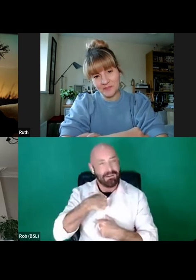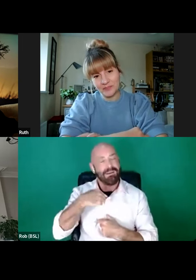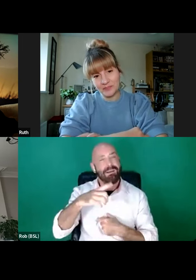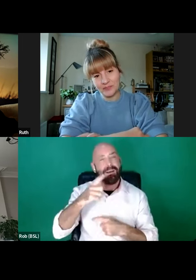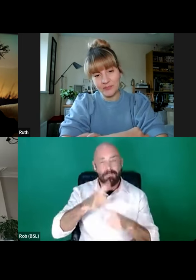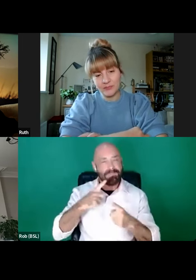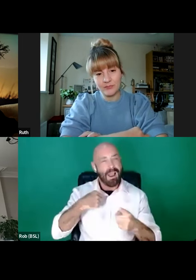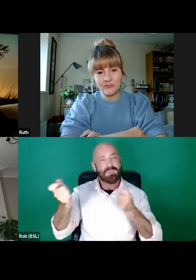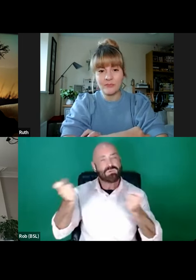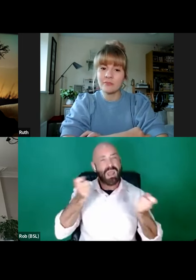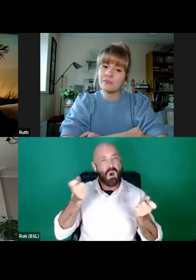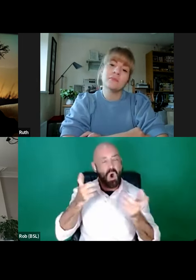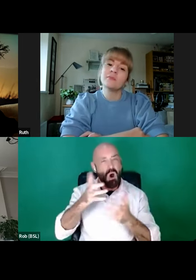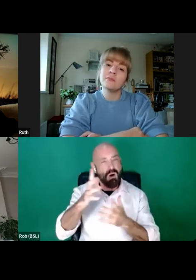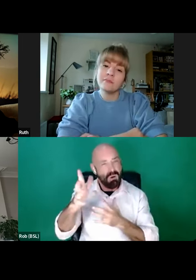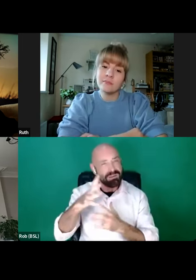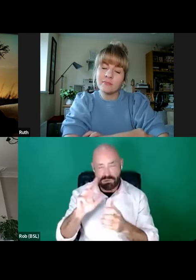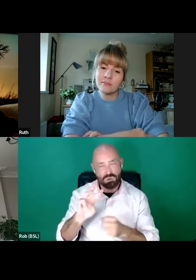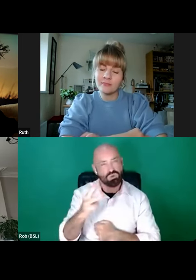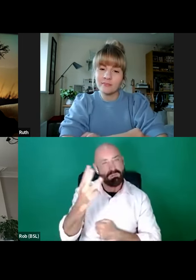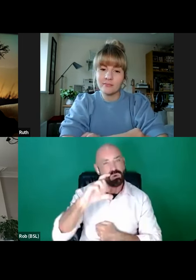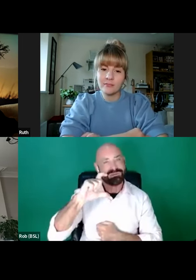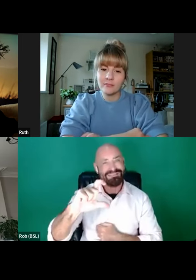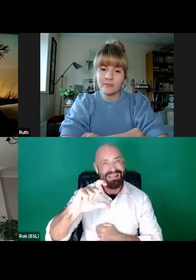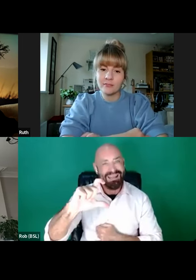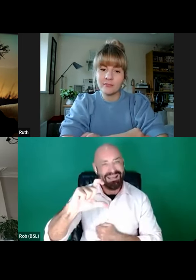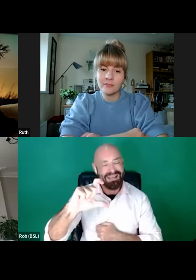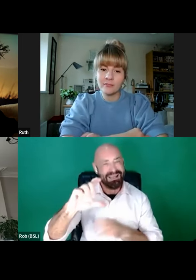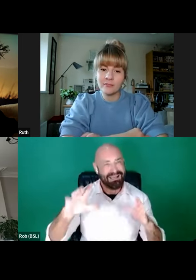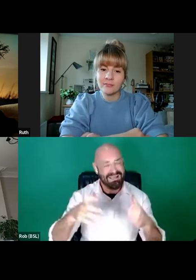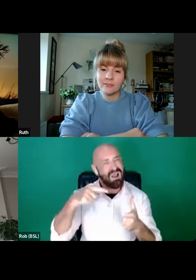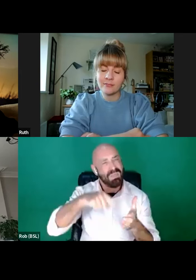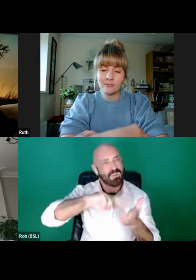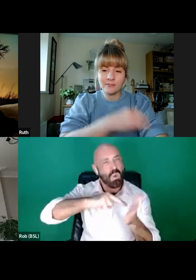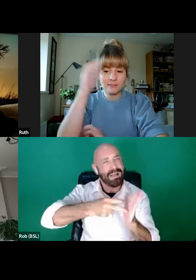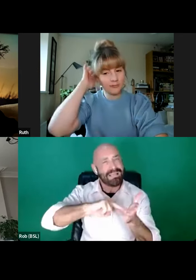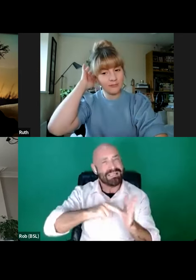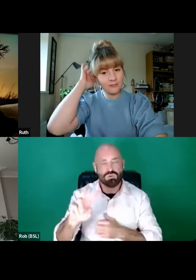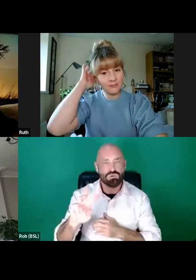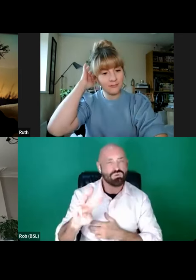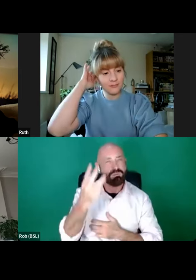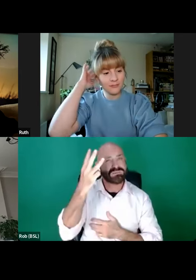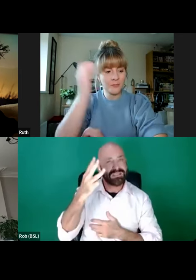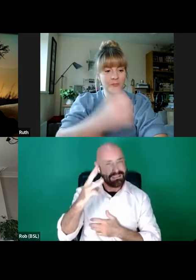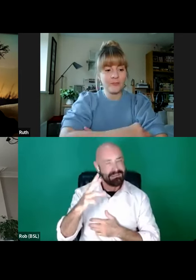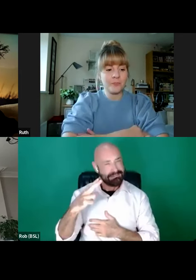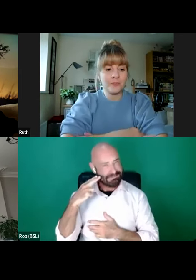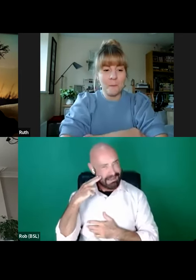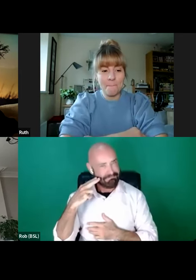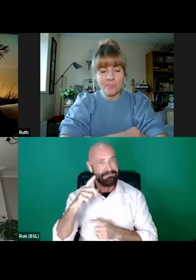Group. I'm also a chair of Triple C DANC